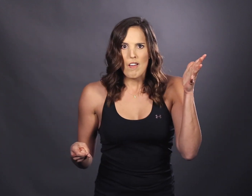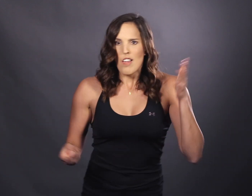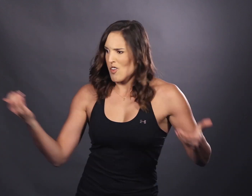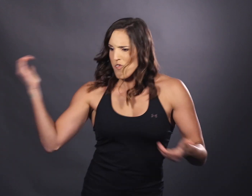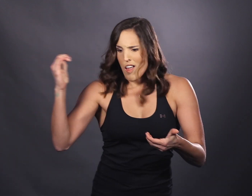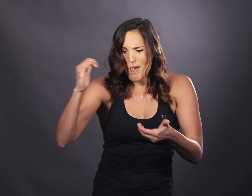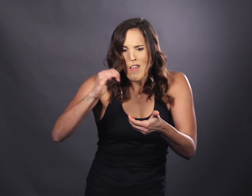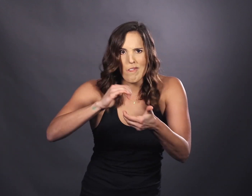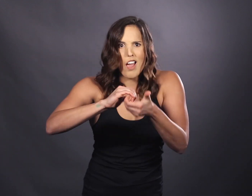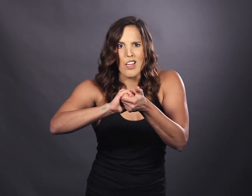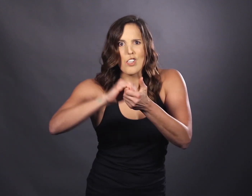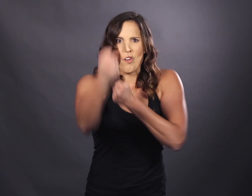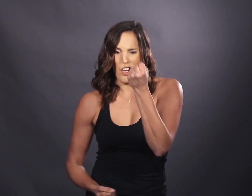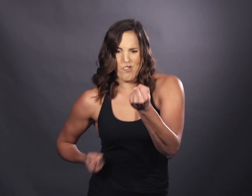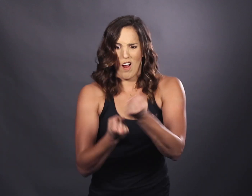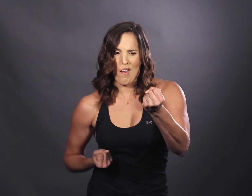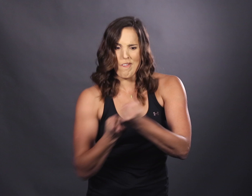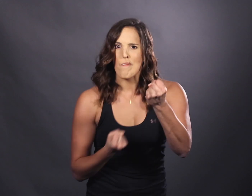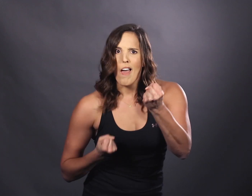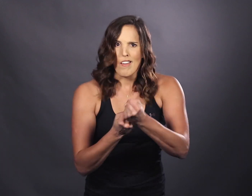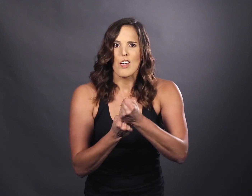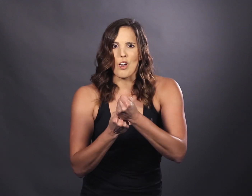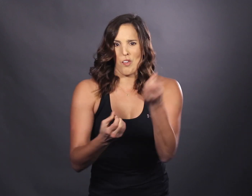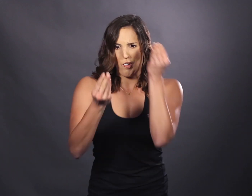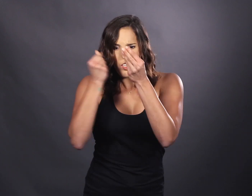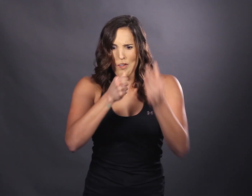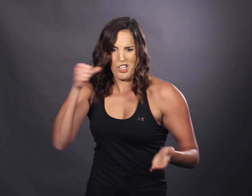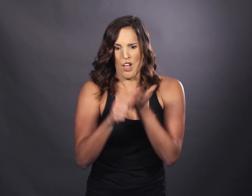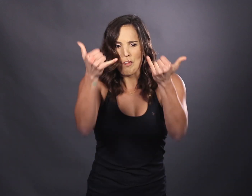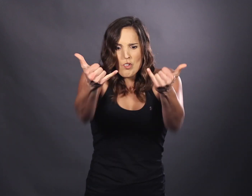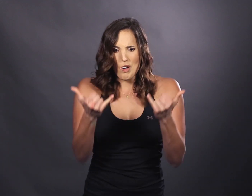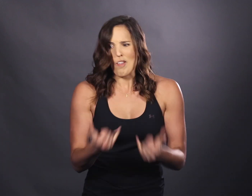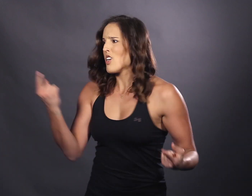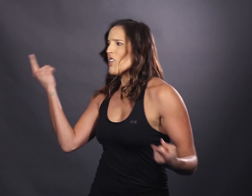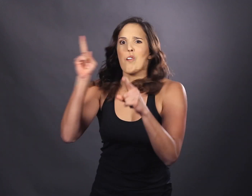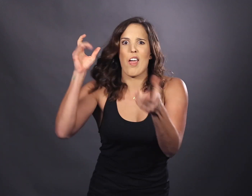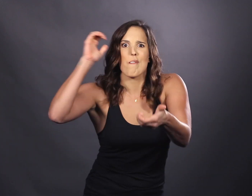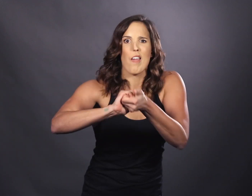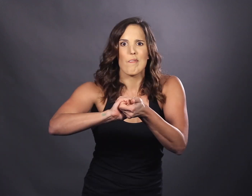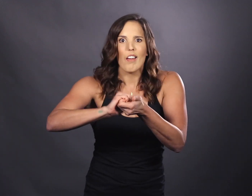Get ya right hand man back You know you gotta get ya right hand man back I mean you gotta put some thought into the letter but the sooner the better To get your right hand man back!